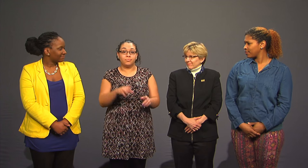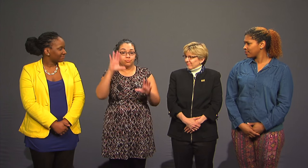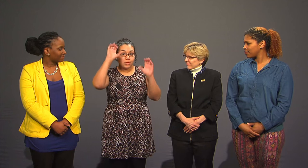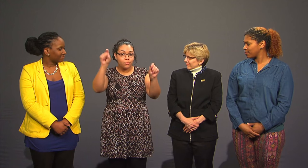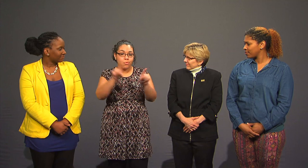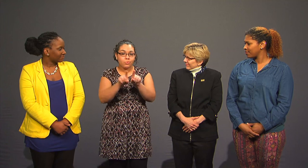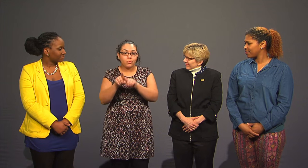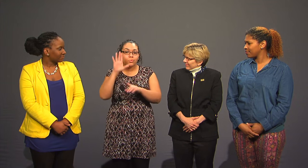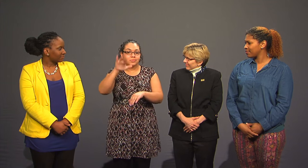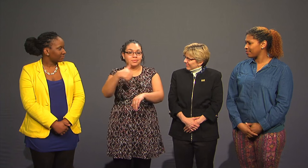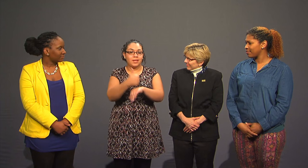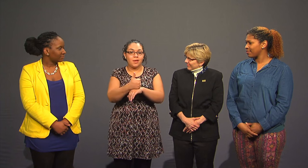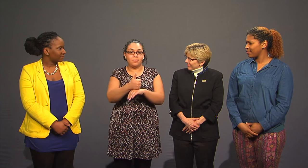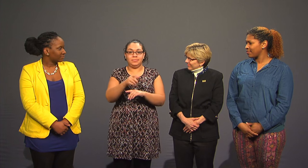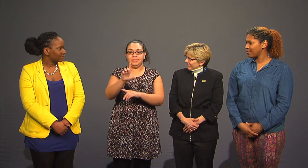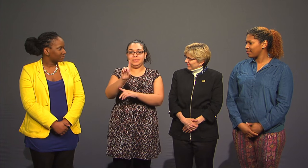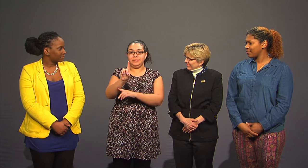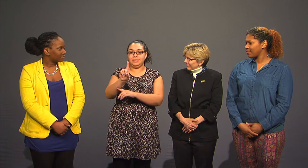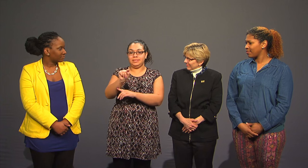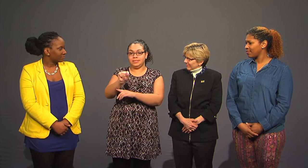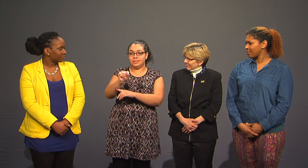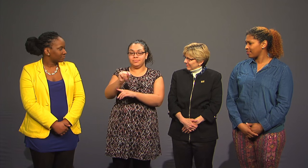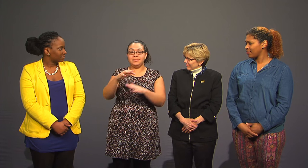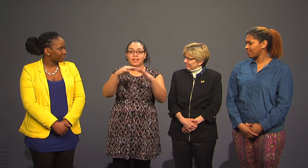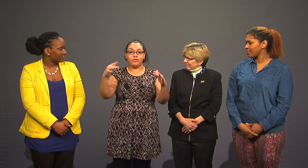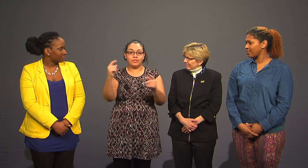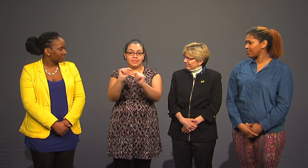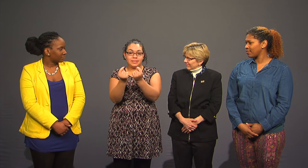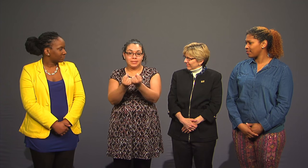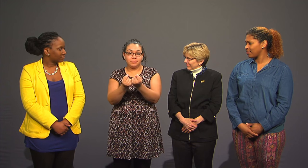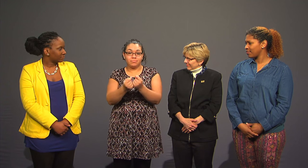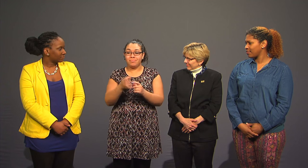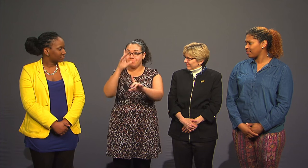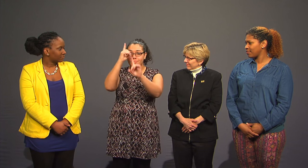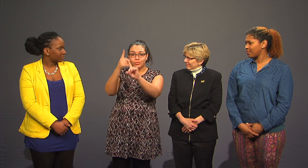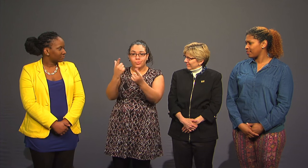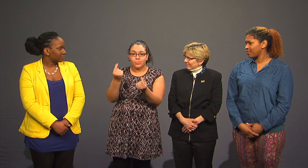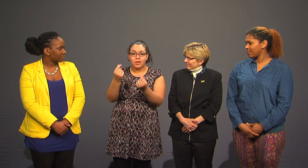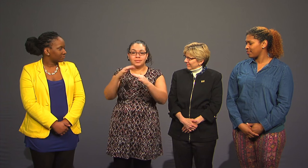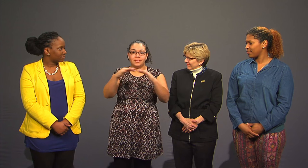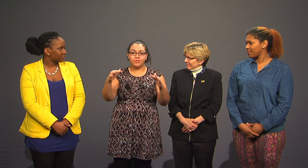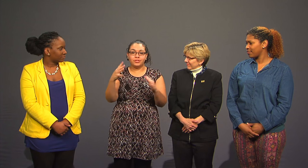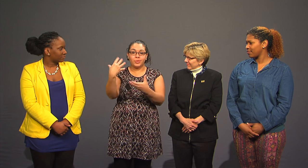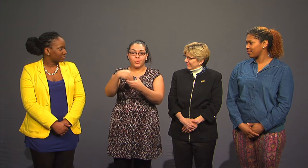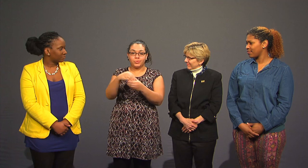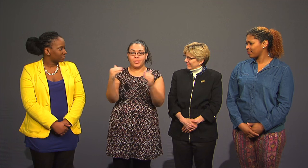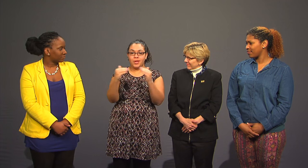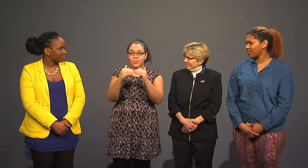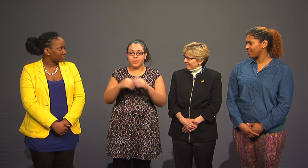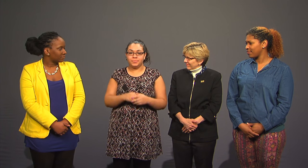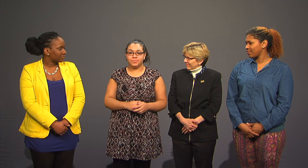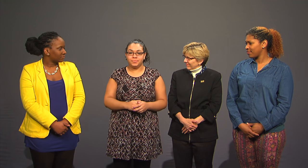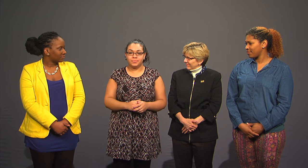The President will also set up a Diversity, Inclusion, and Equity Team (DT).